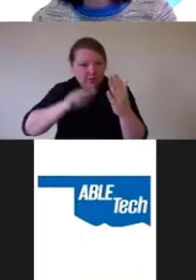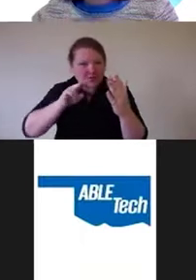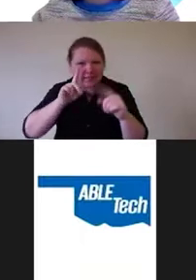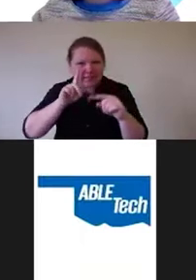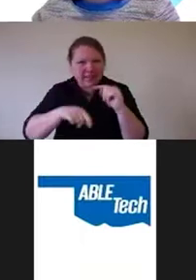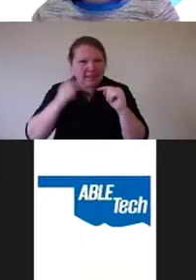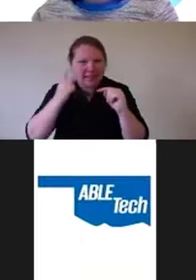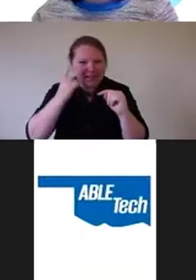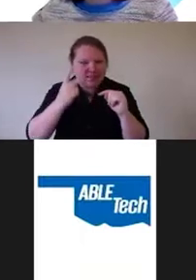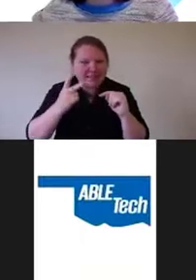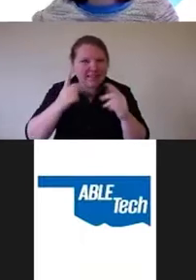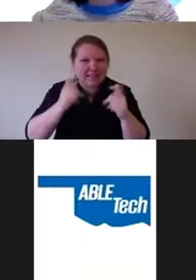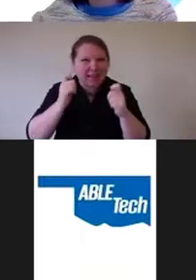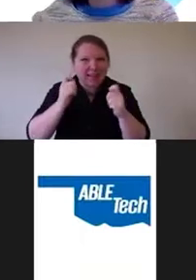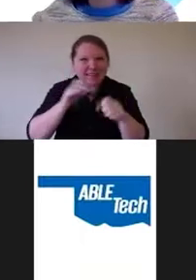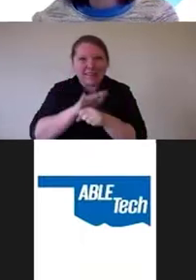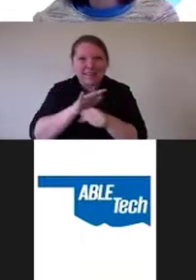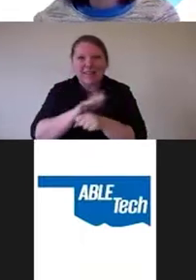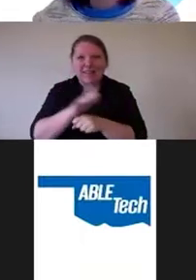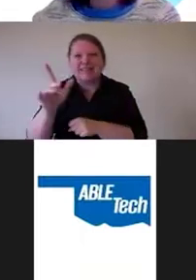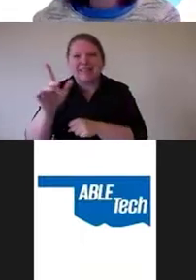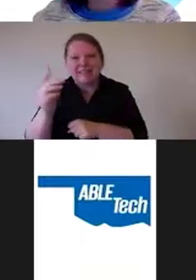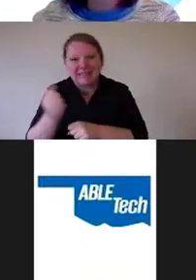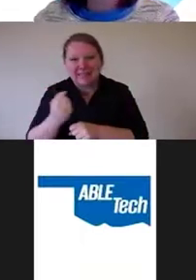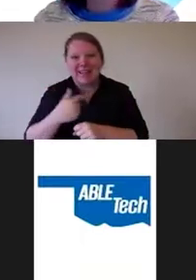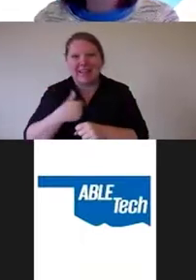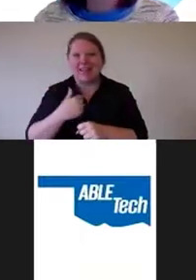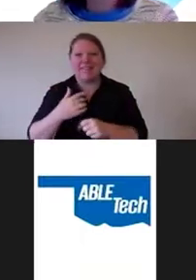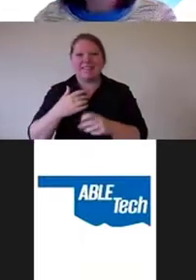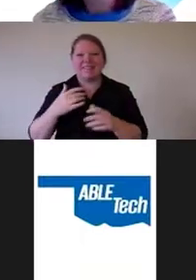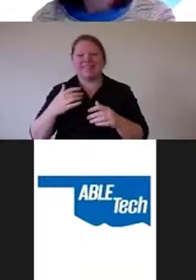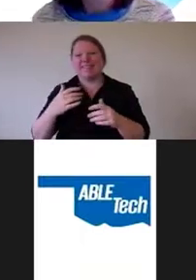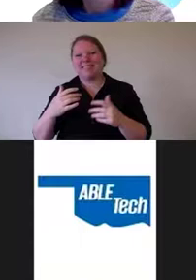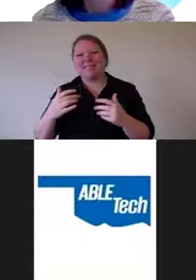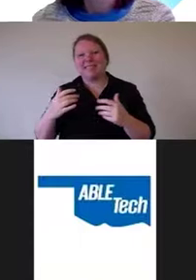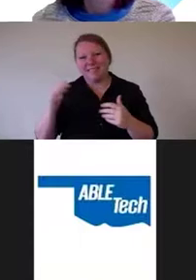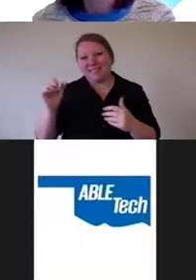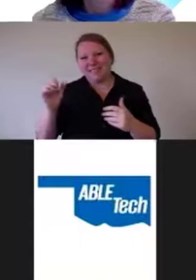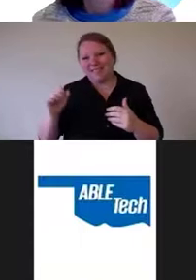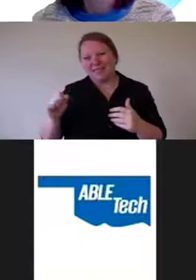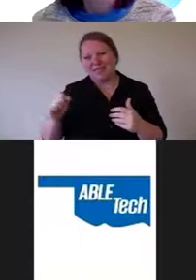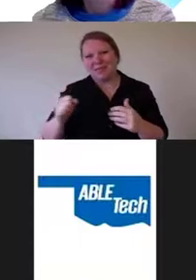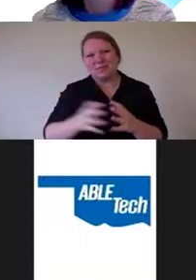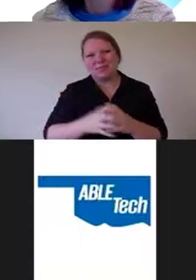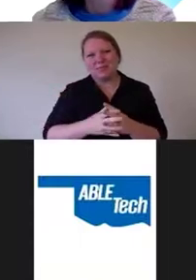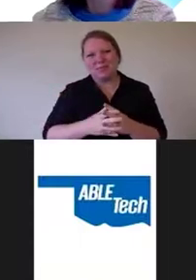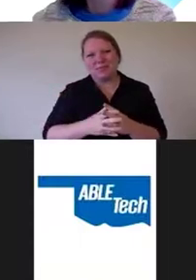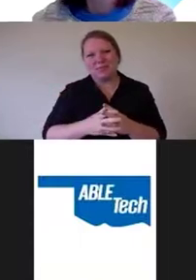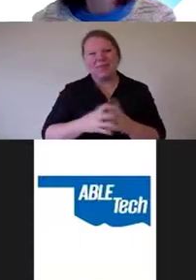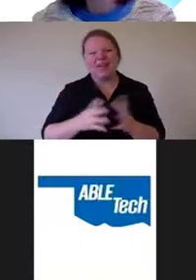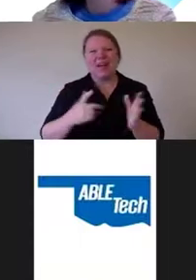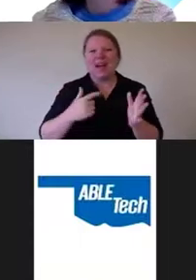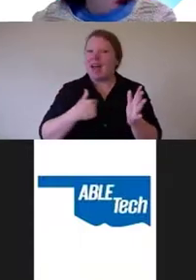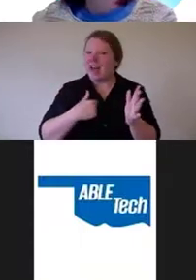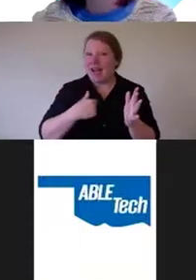But please tell Sheri best of luck in the Paralympics. Yeah, I'm getting quite serious about it.